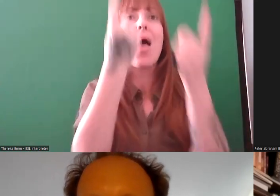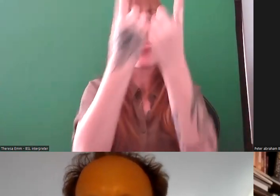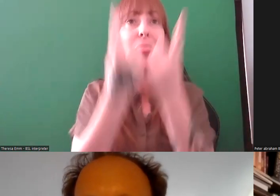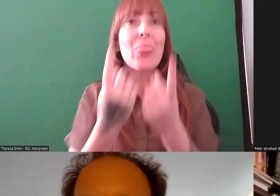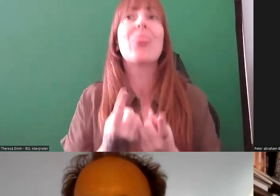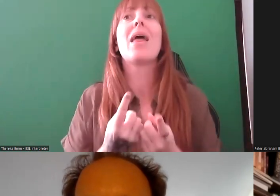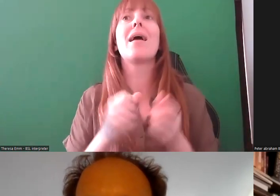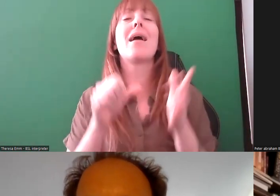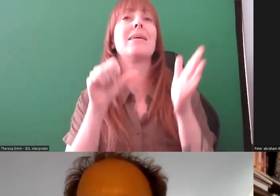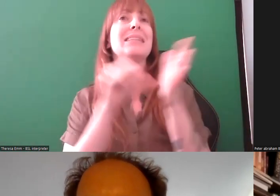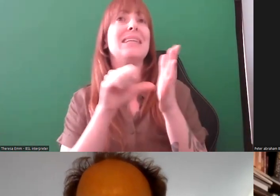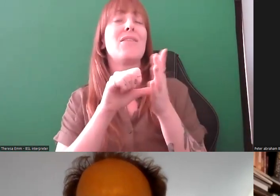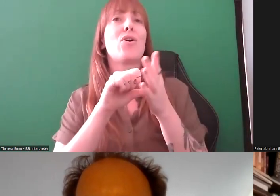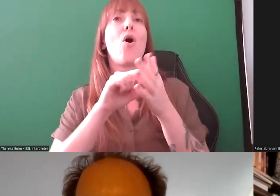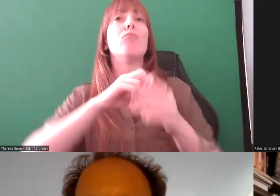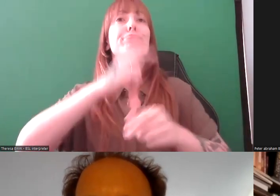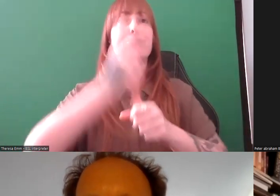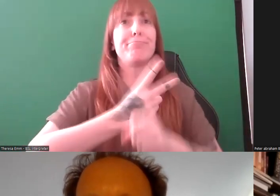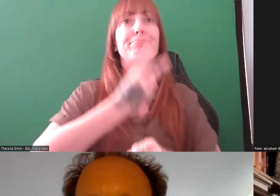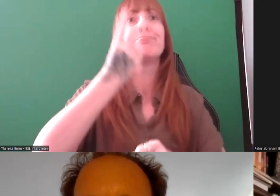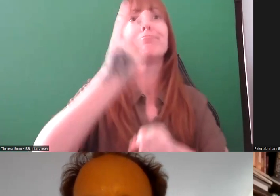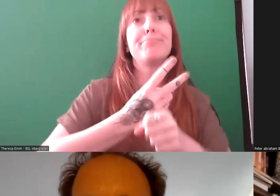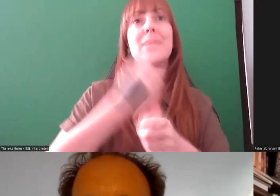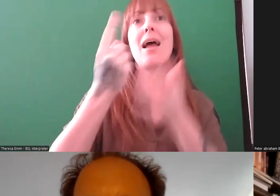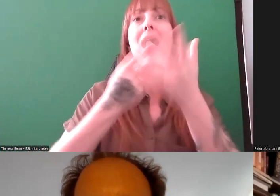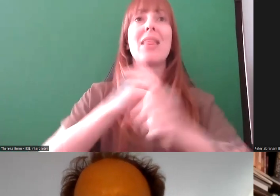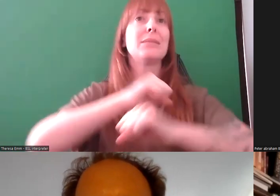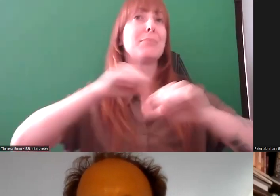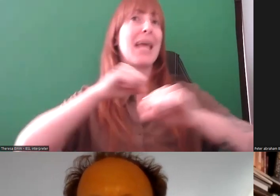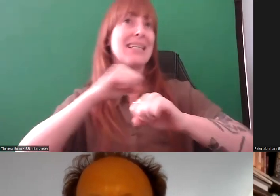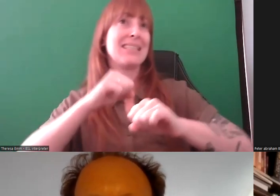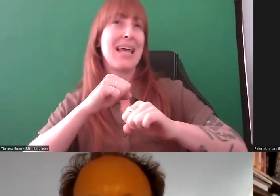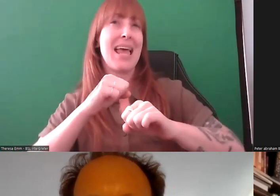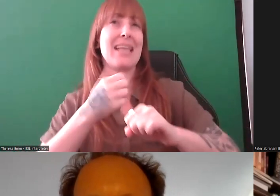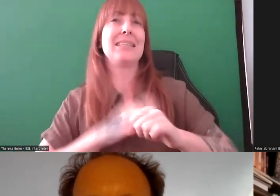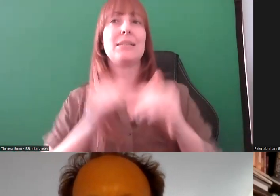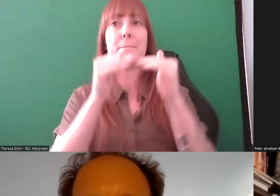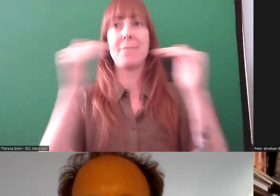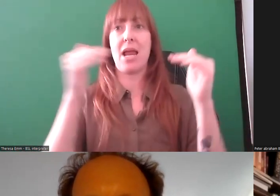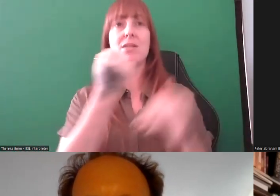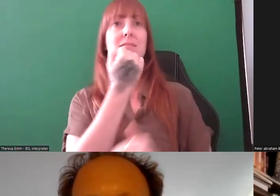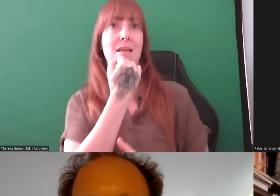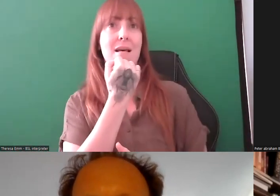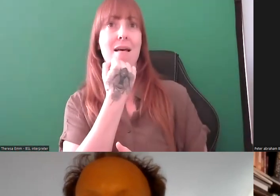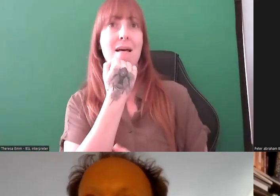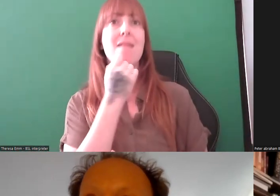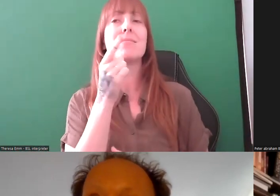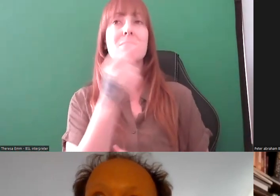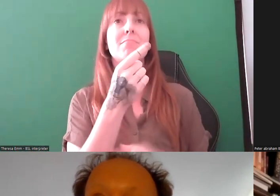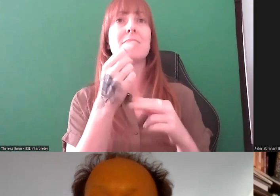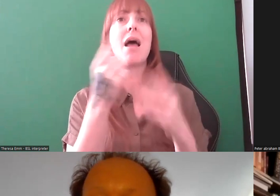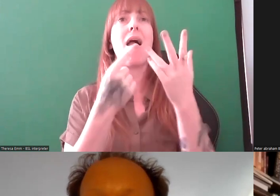recreate in other spaces, unless they are much bigger. So, that's not the intention;